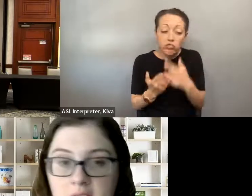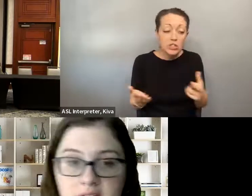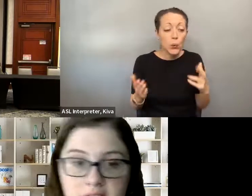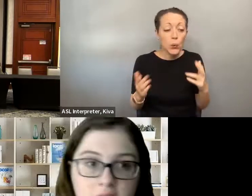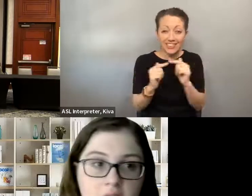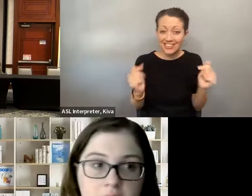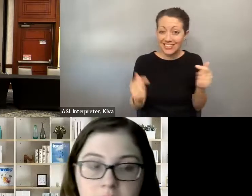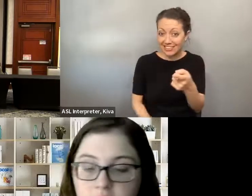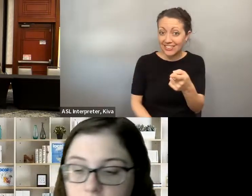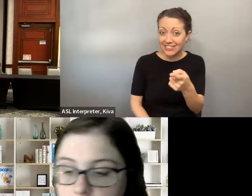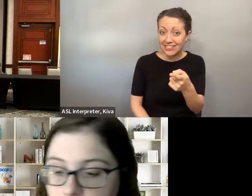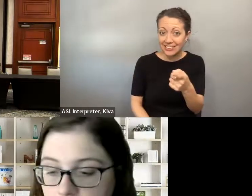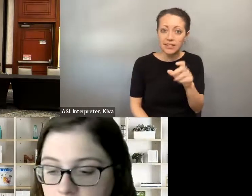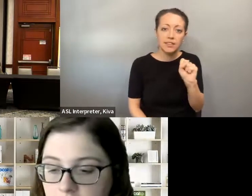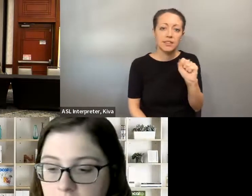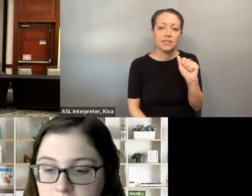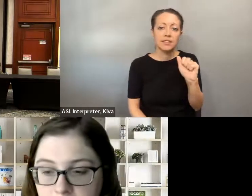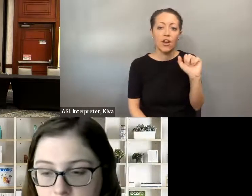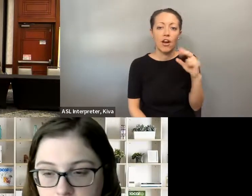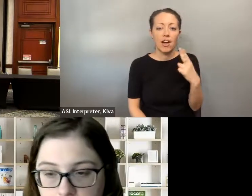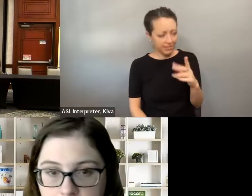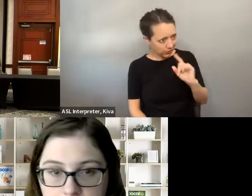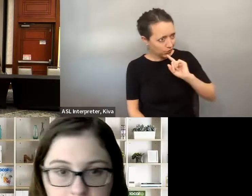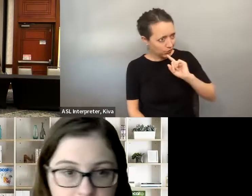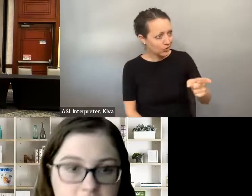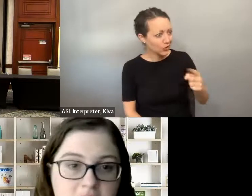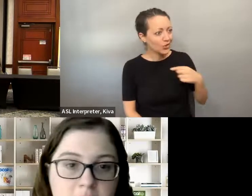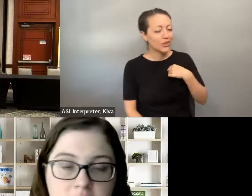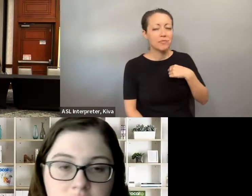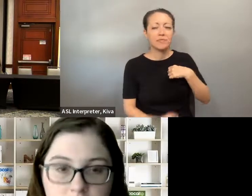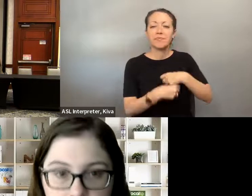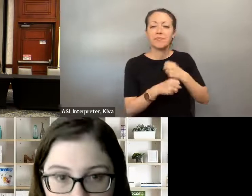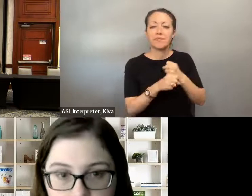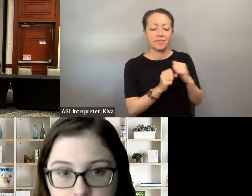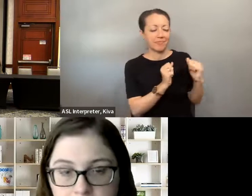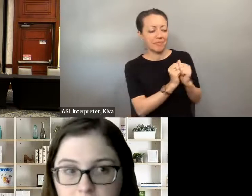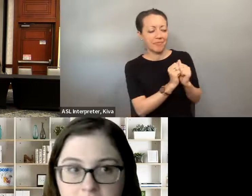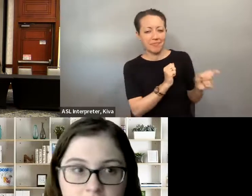you have developed and for folks that are interested in